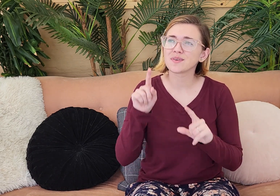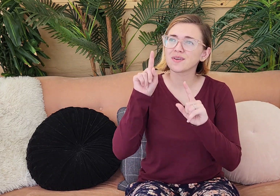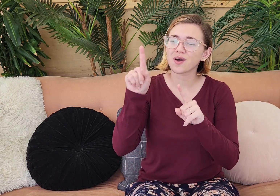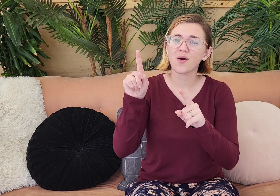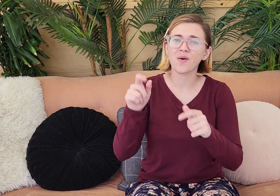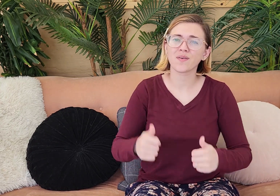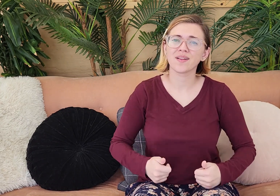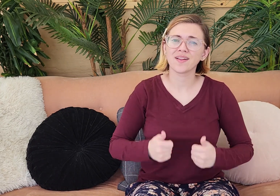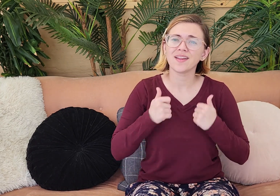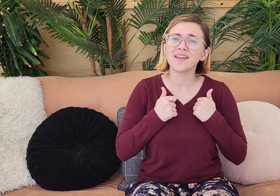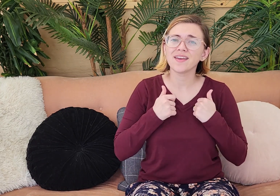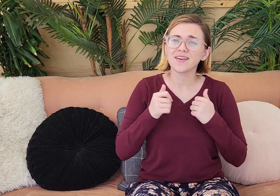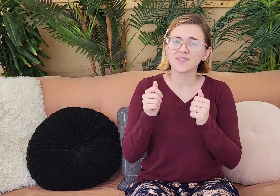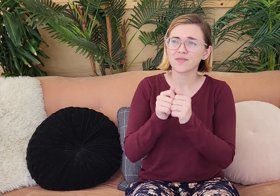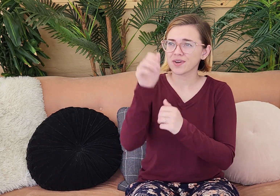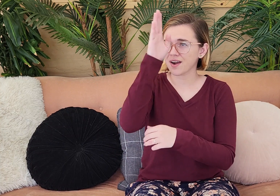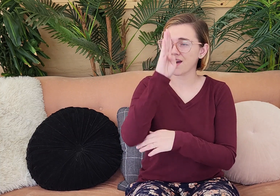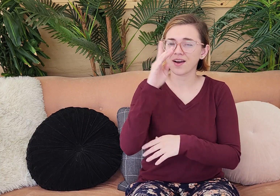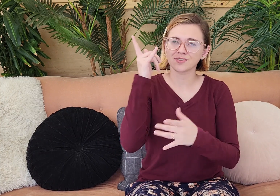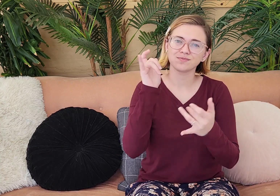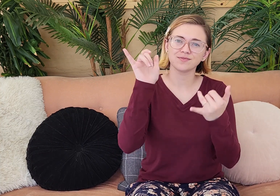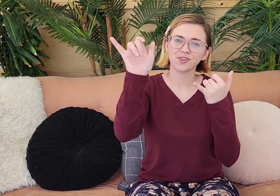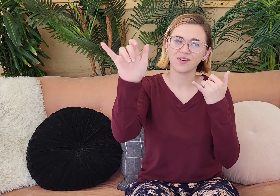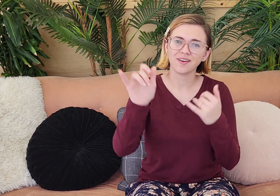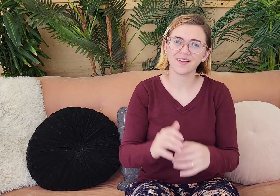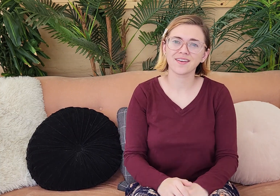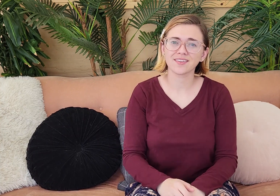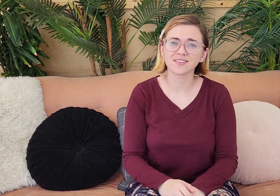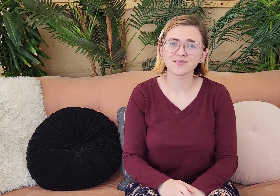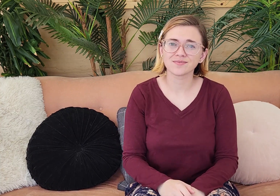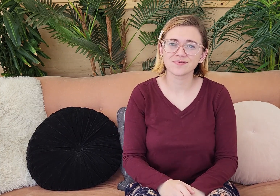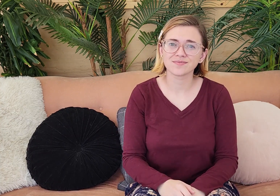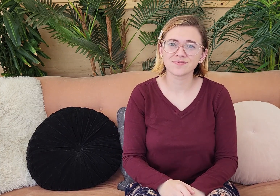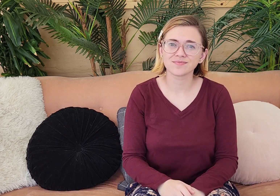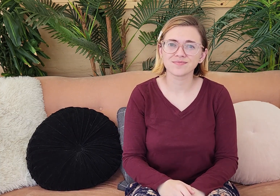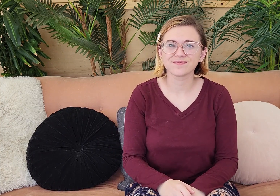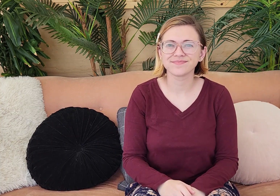we will be able to go and live with God in all of eternity.